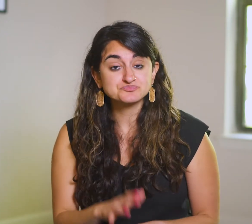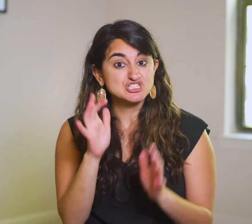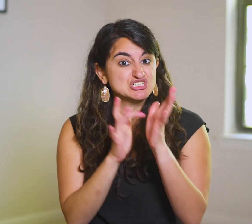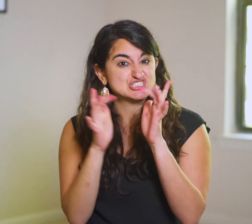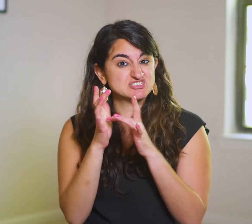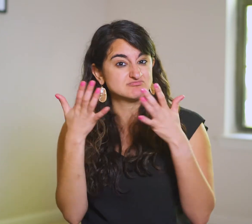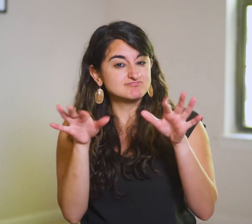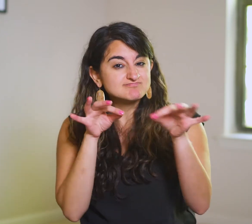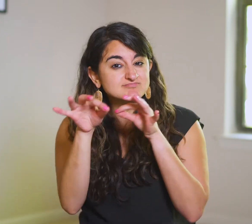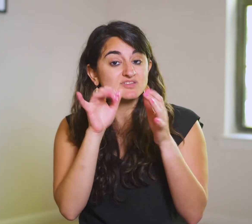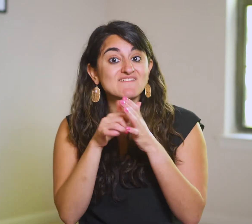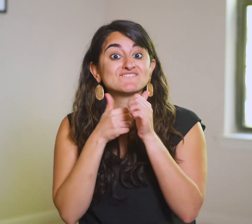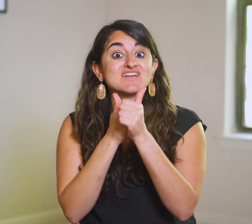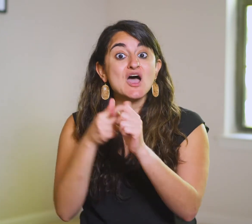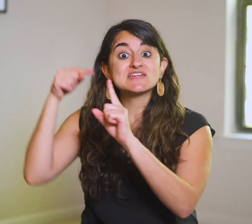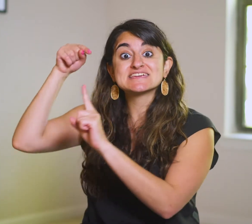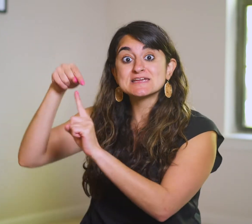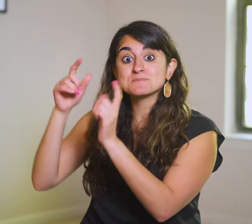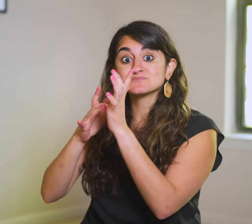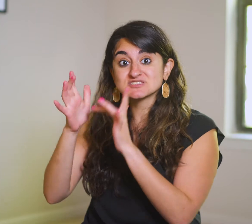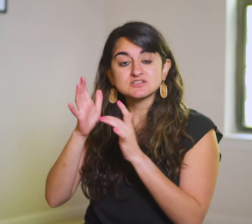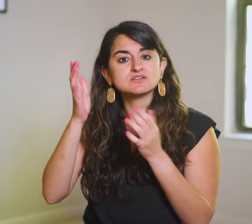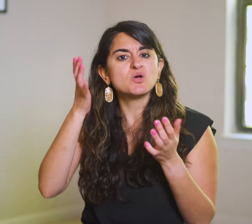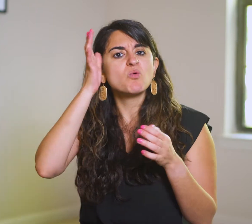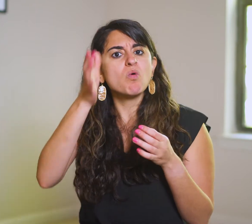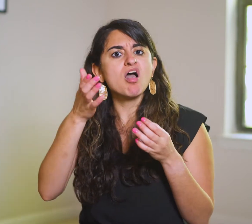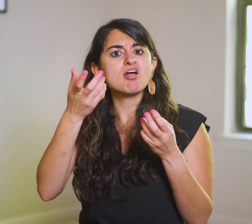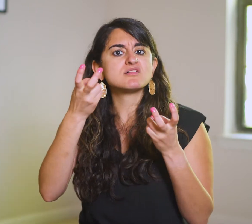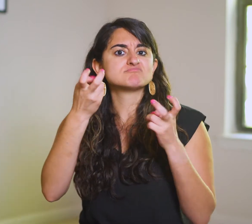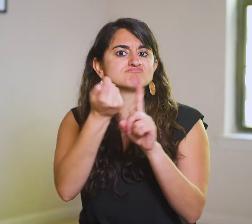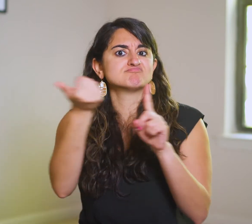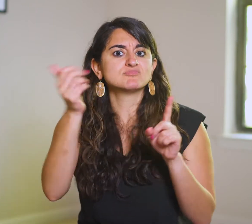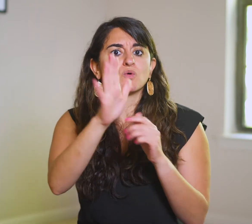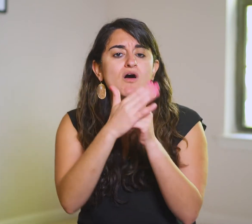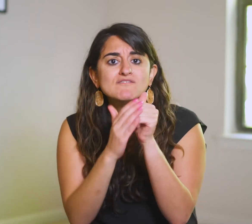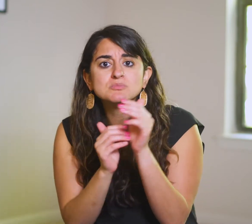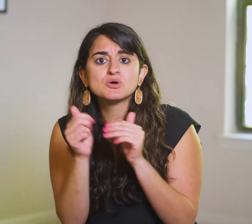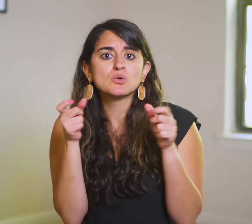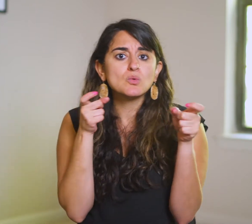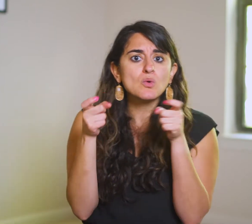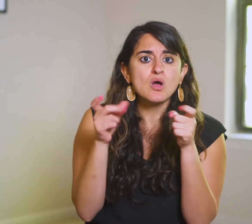Jesus says following Him will cost comfort and control